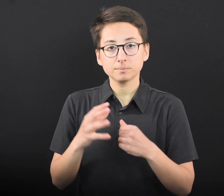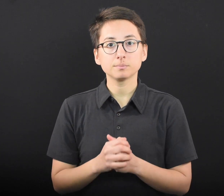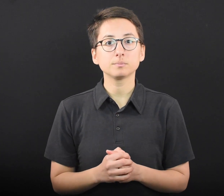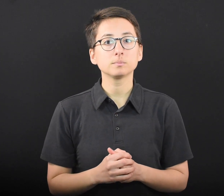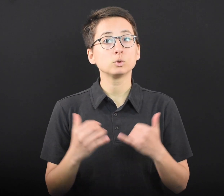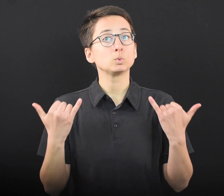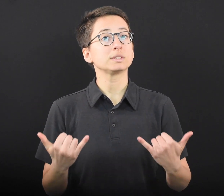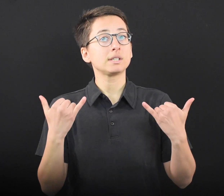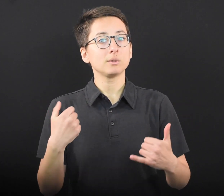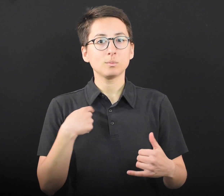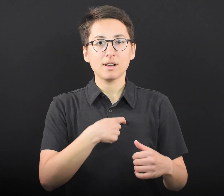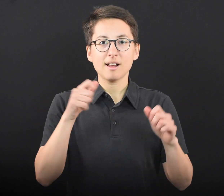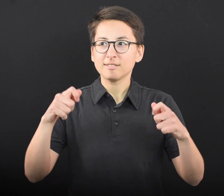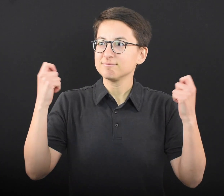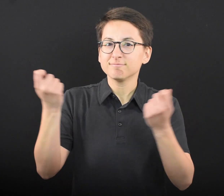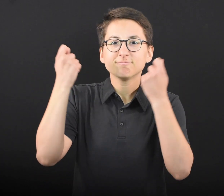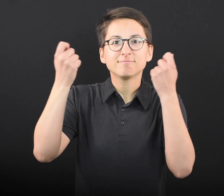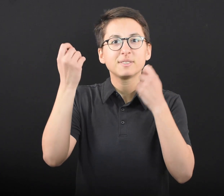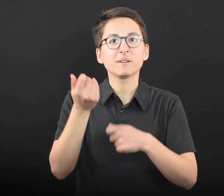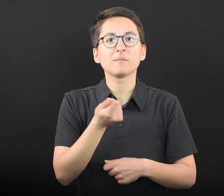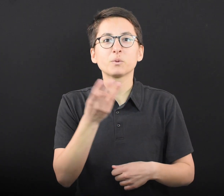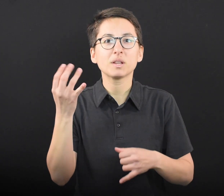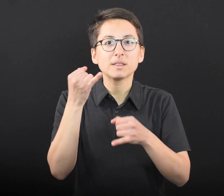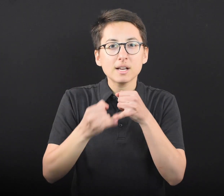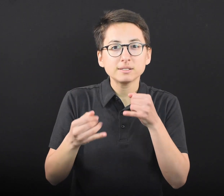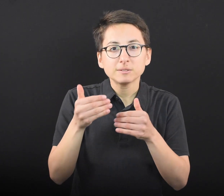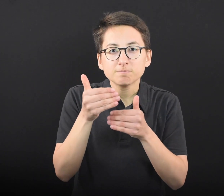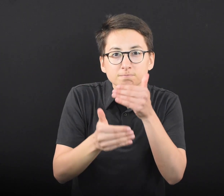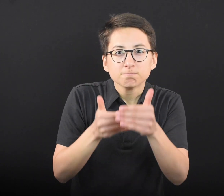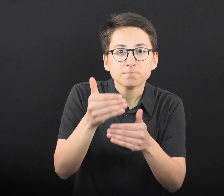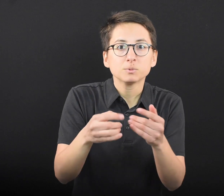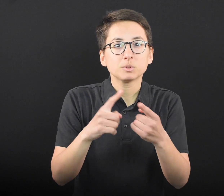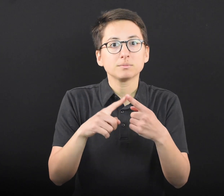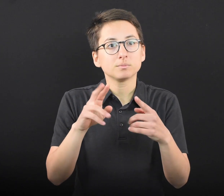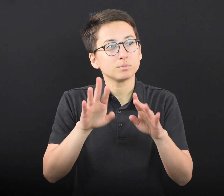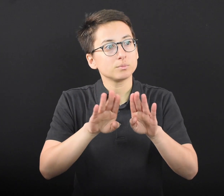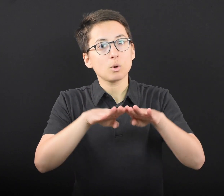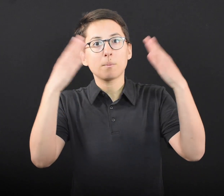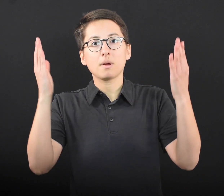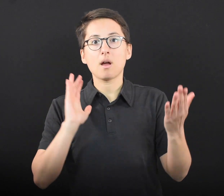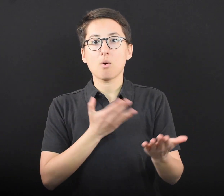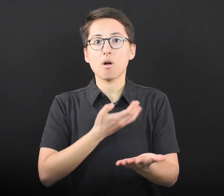“Today, we can celebrate the final steps we are taking to reopen our economy,” said DEED